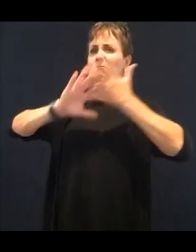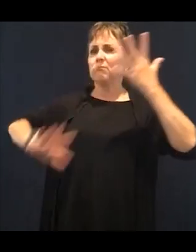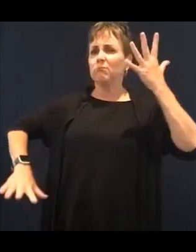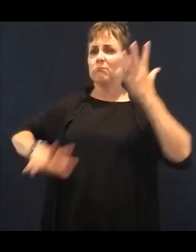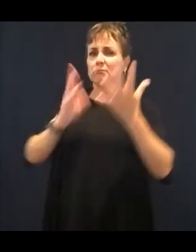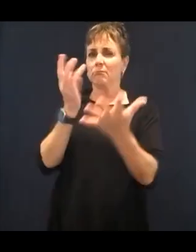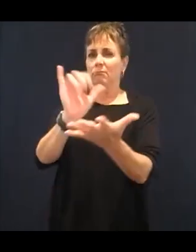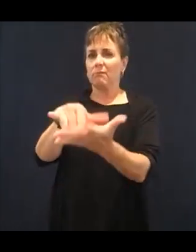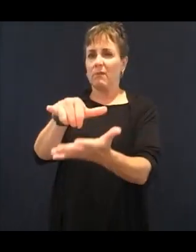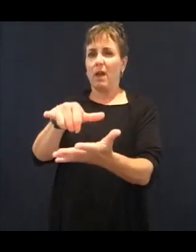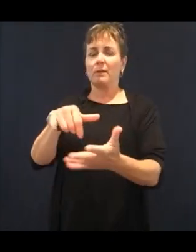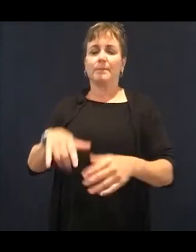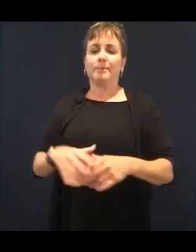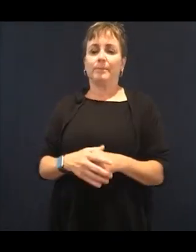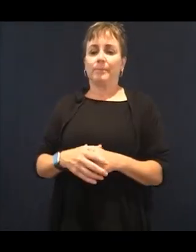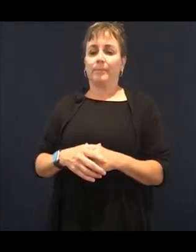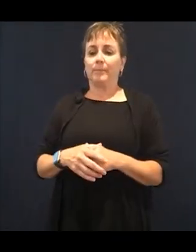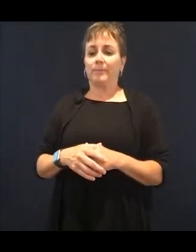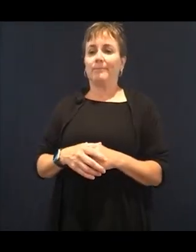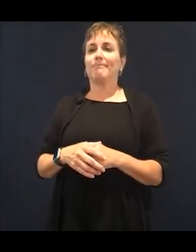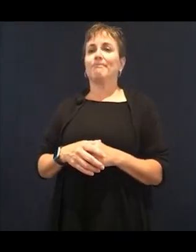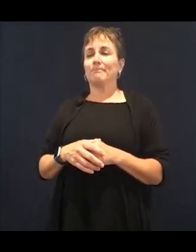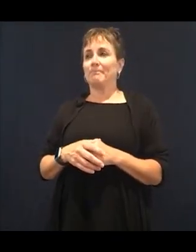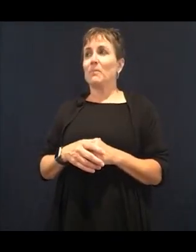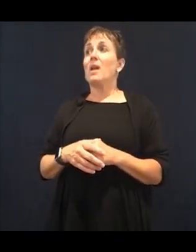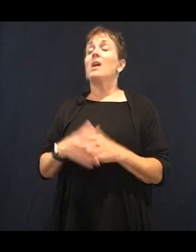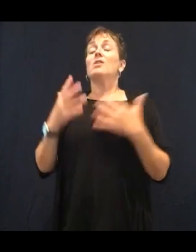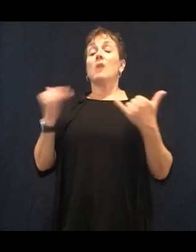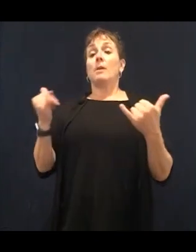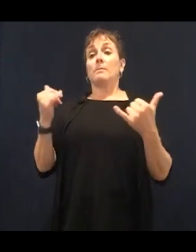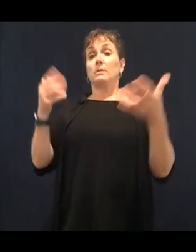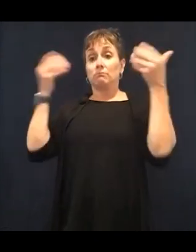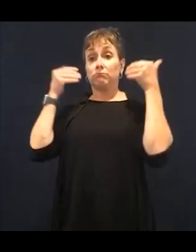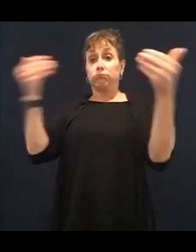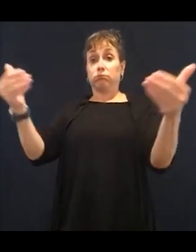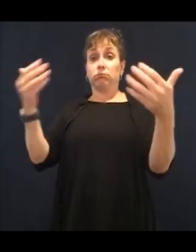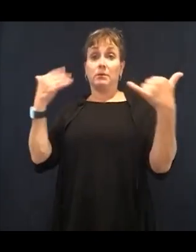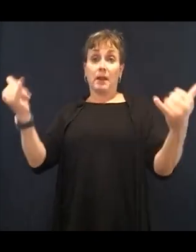So I am moving, toggling through these